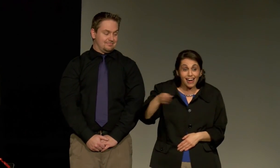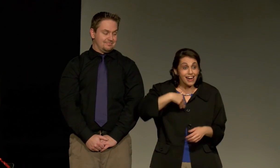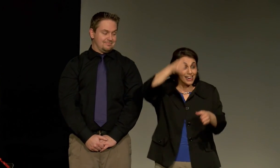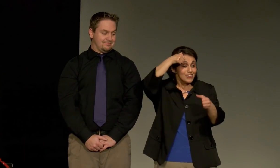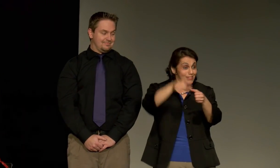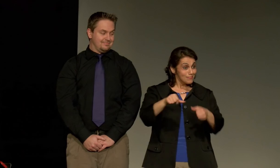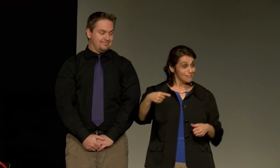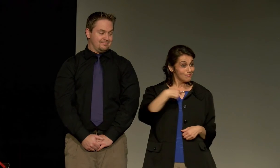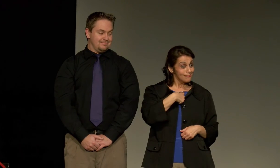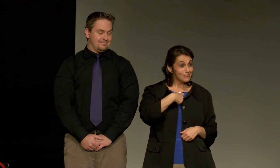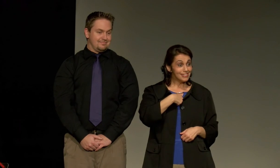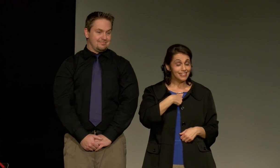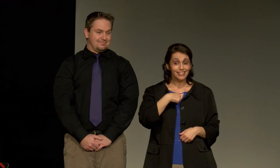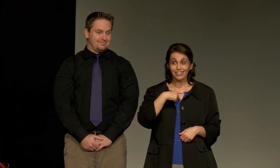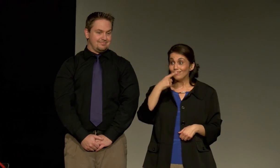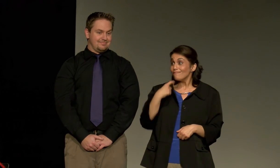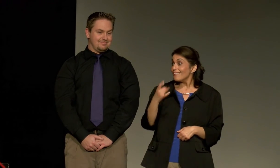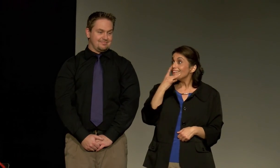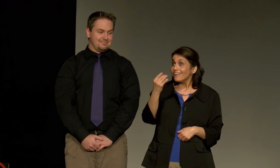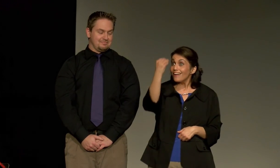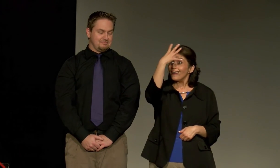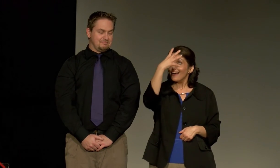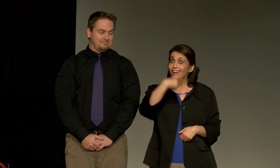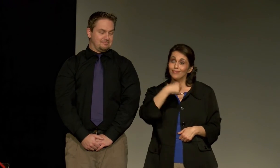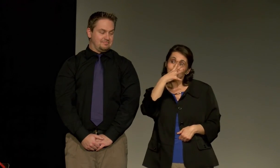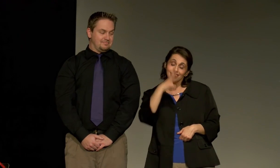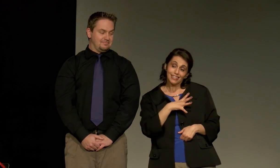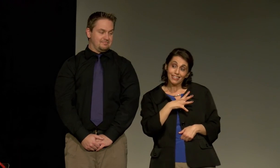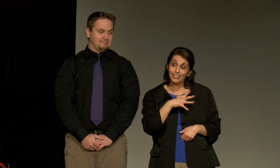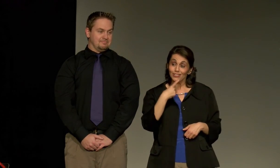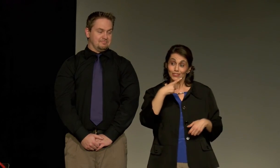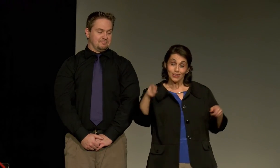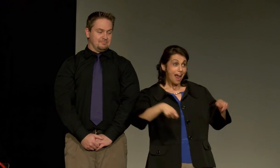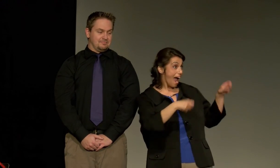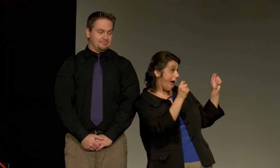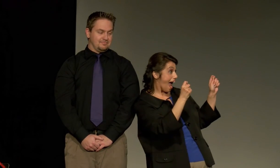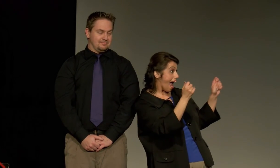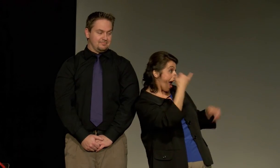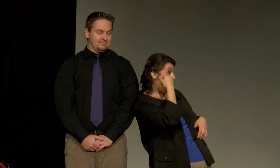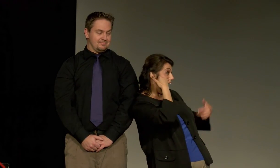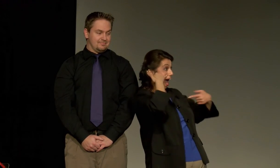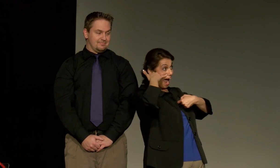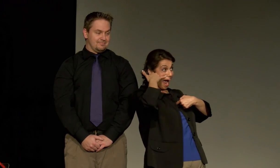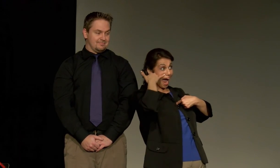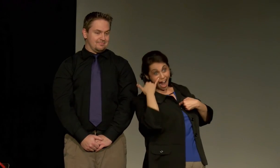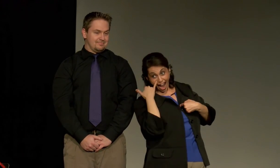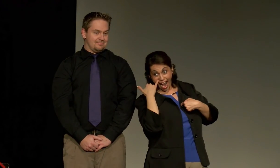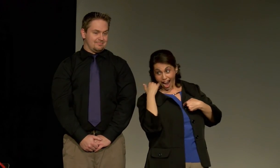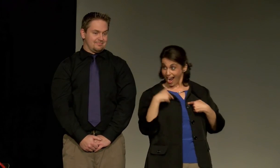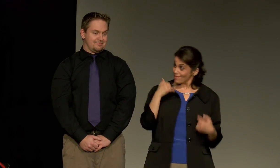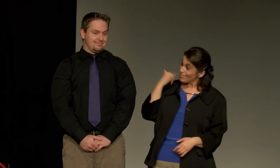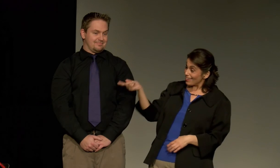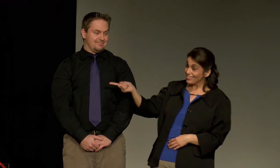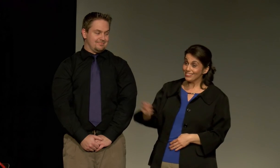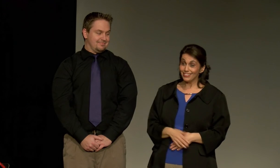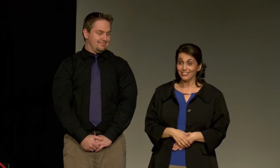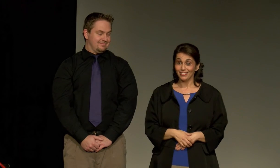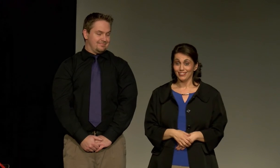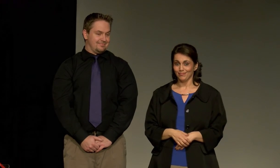Hi, remember me. I was stopped at the red light next to you, and you held your sign, and like told me to call you?